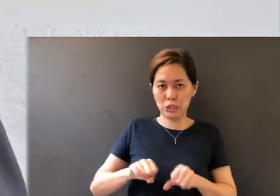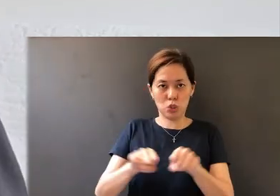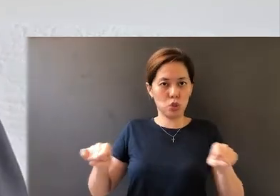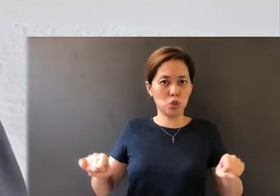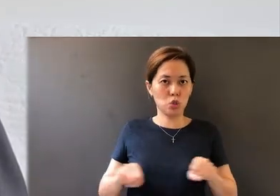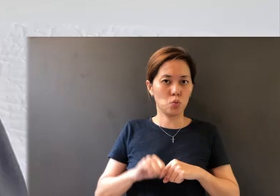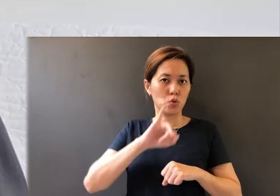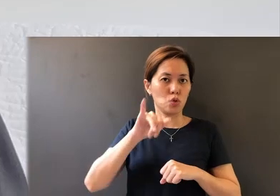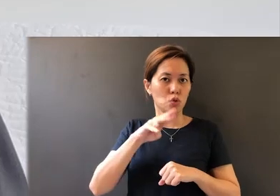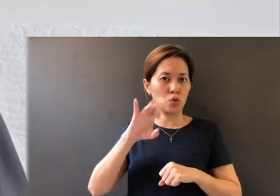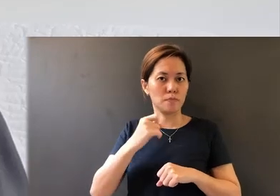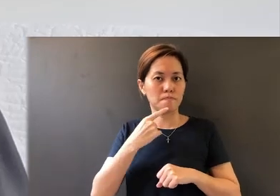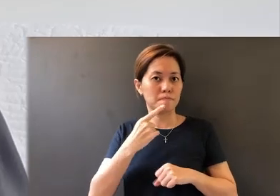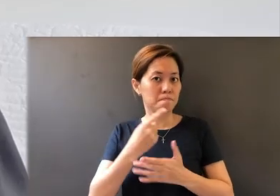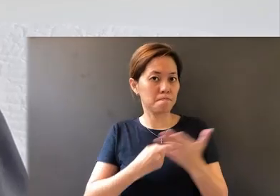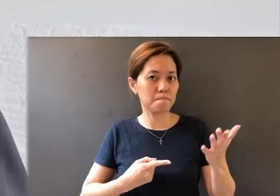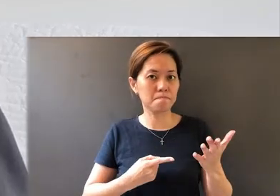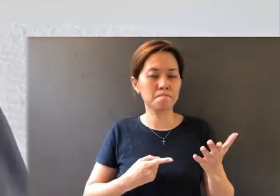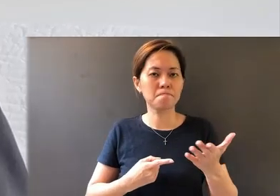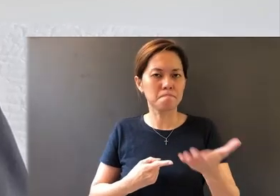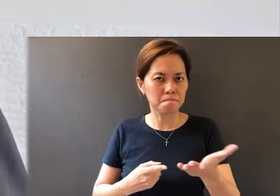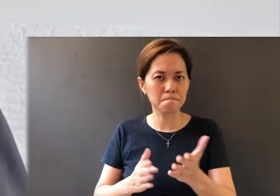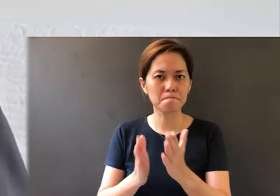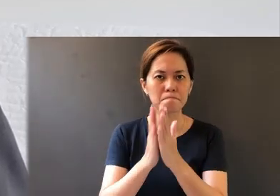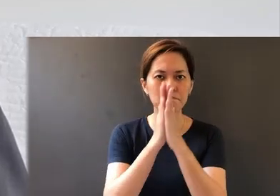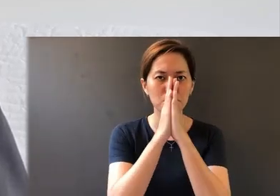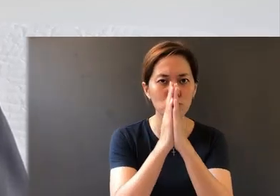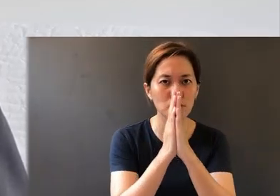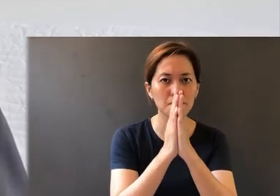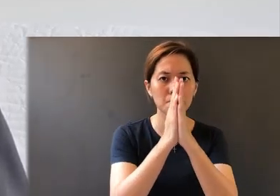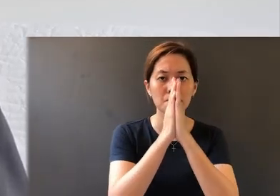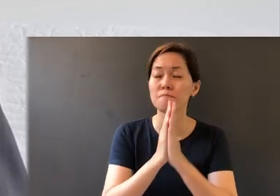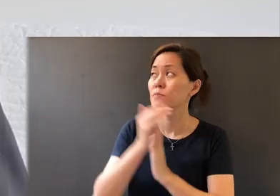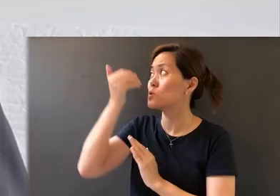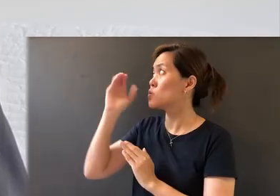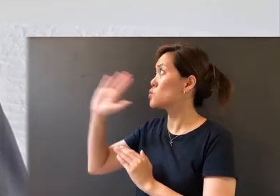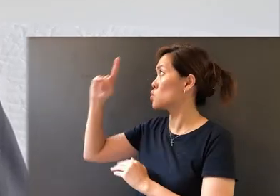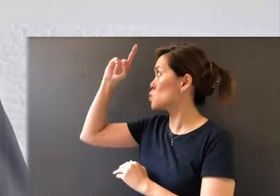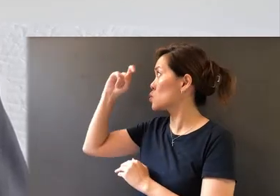calls us to pray. To pray for God's wisdom